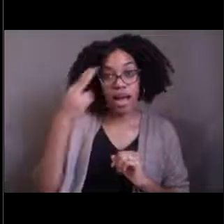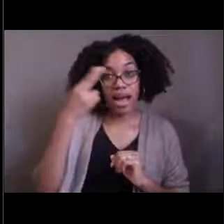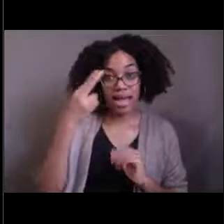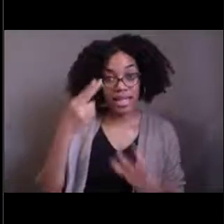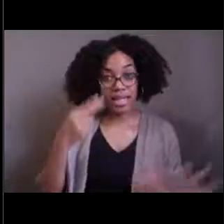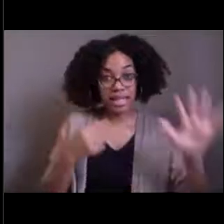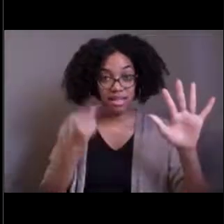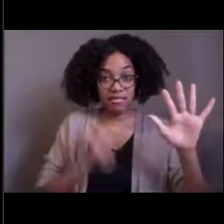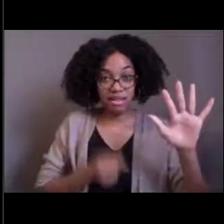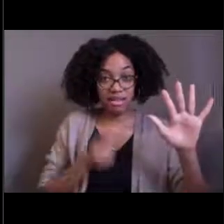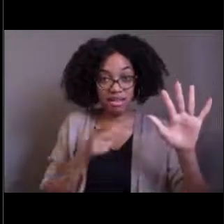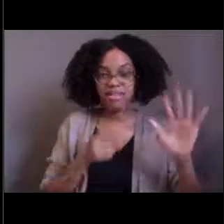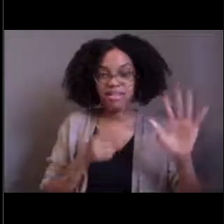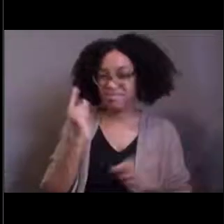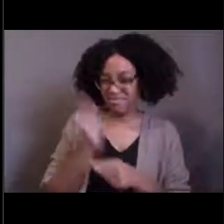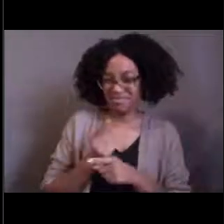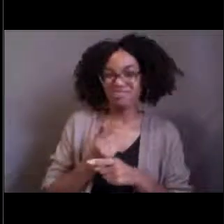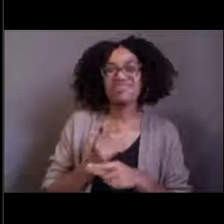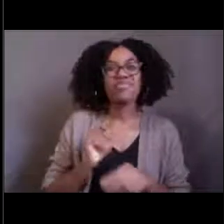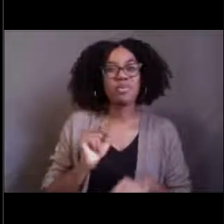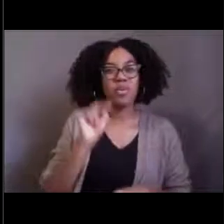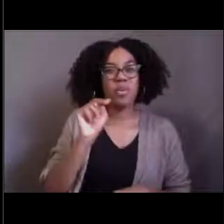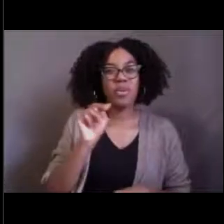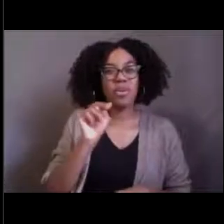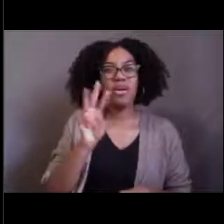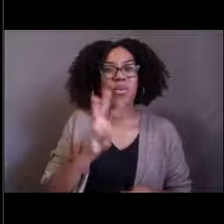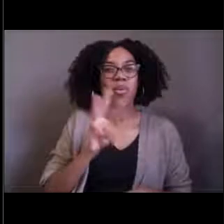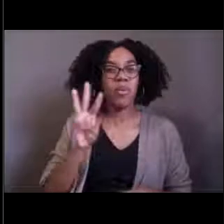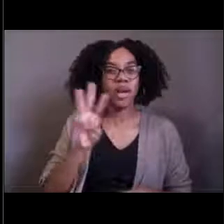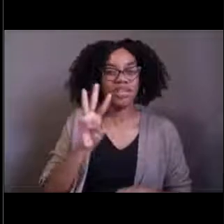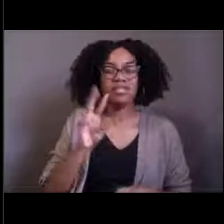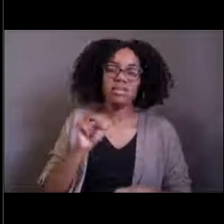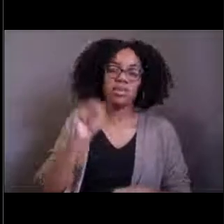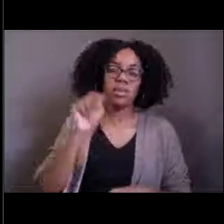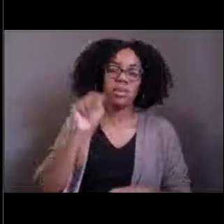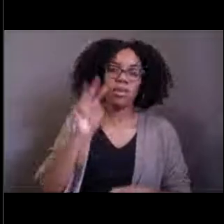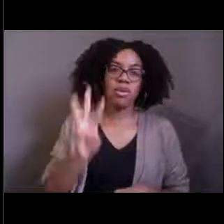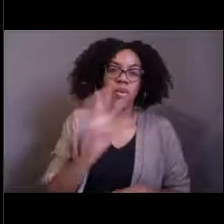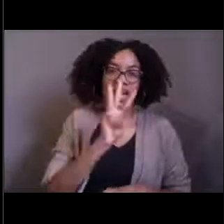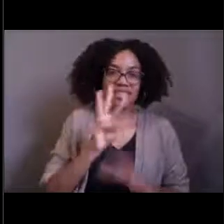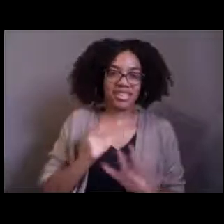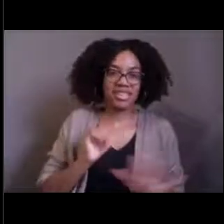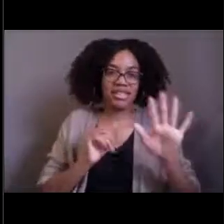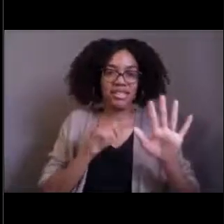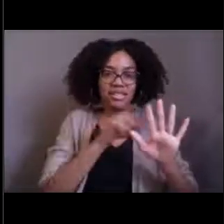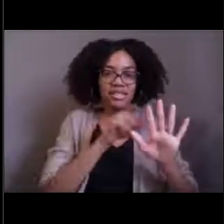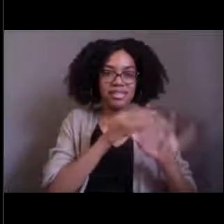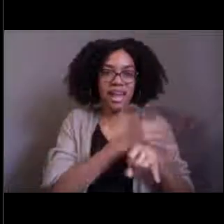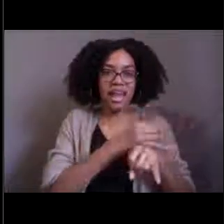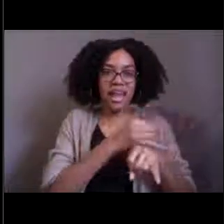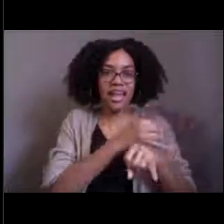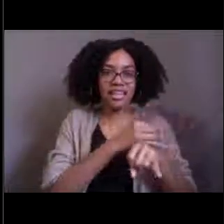Yep, the Northwest Hawaiian Islands. So there's a marine national monument there, Papahanaumokuakea Marine National Monument